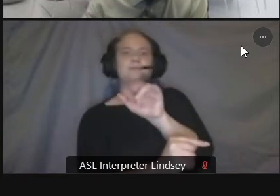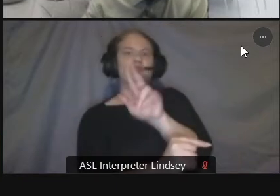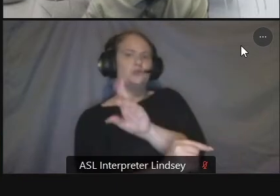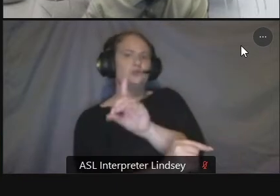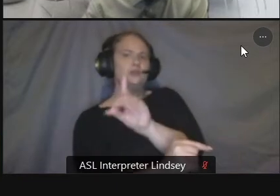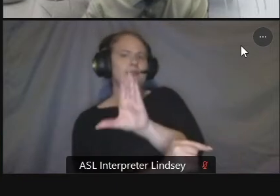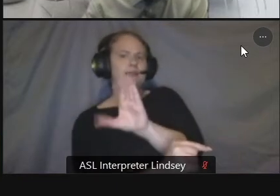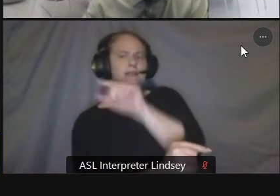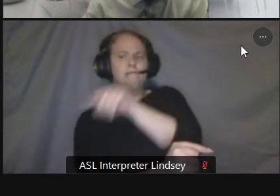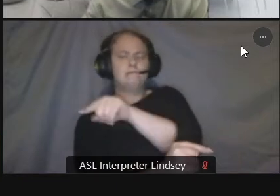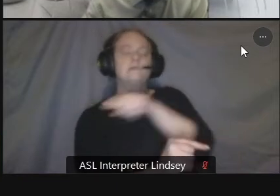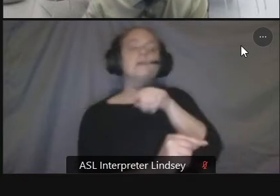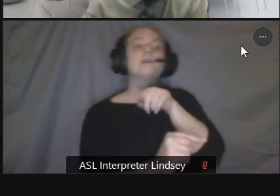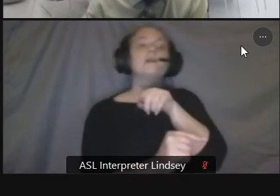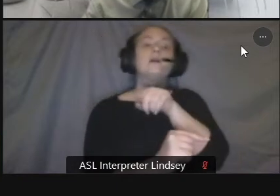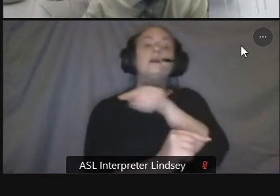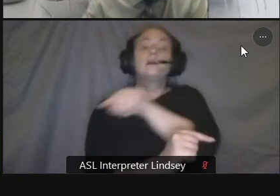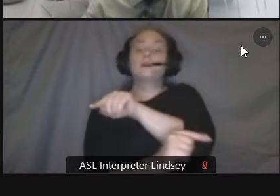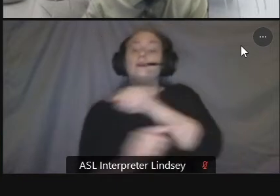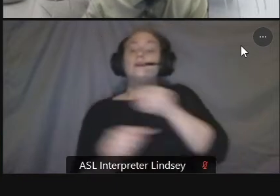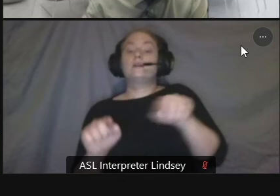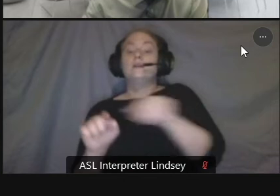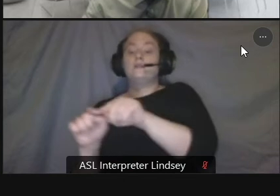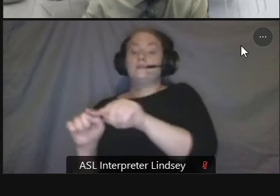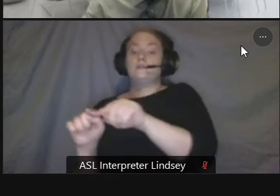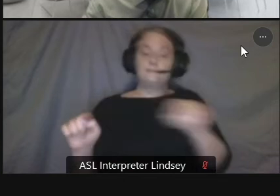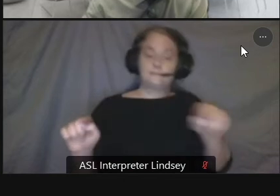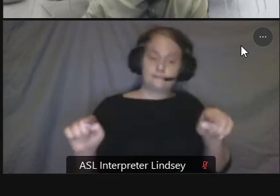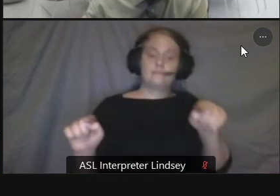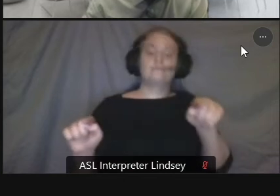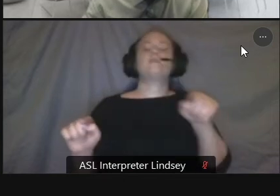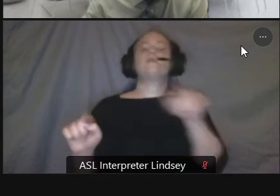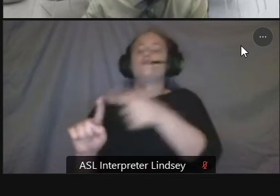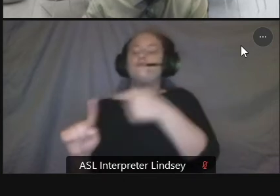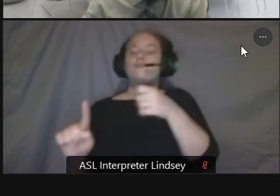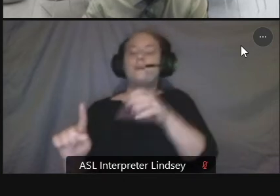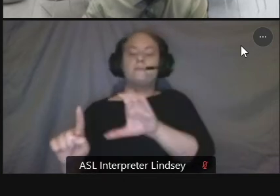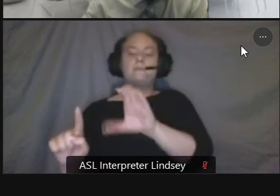segments from connecticut avenue to international drive and from international drive to reno road